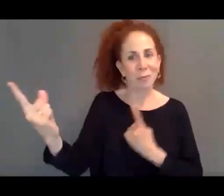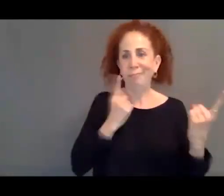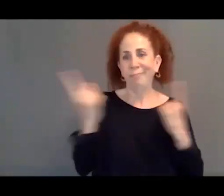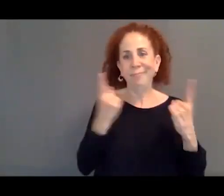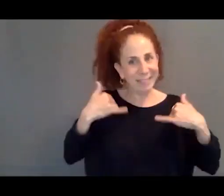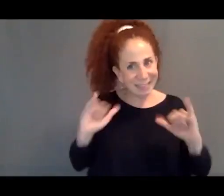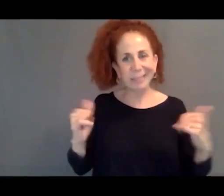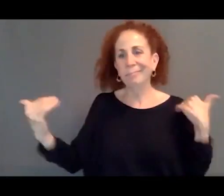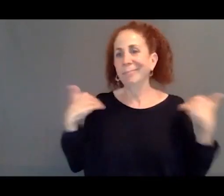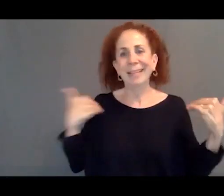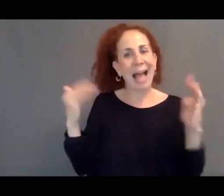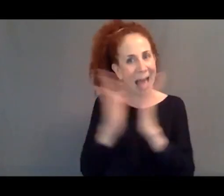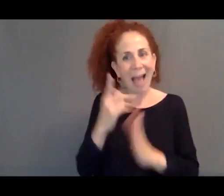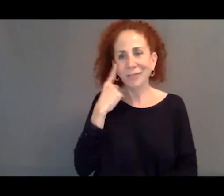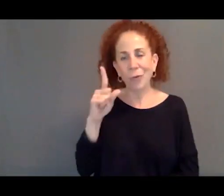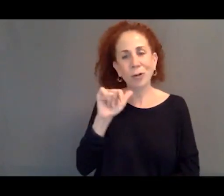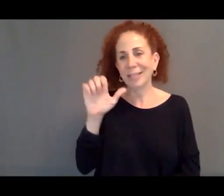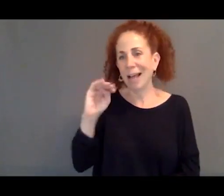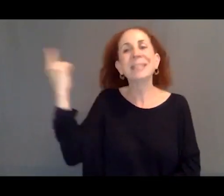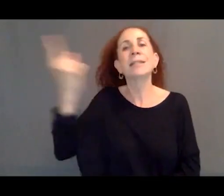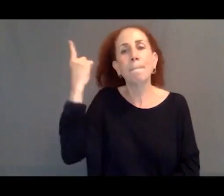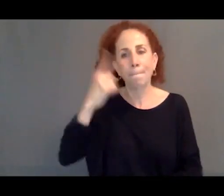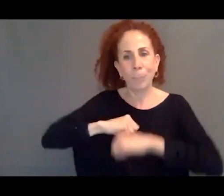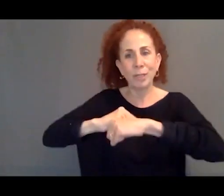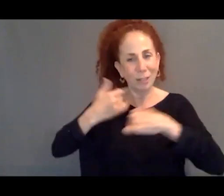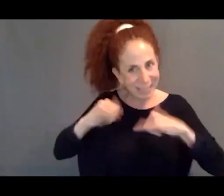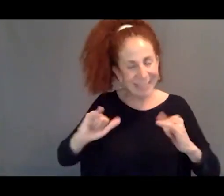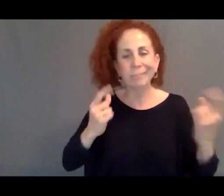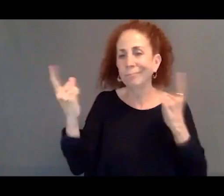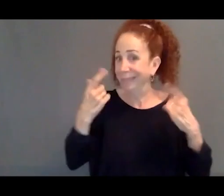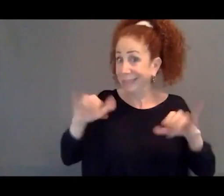for some shelter.